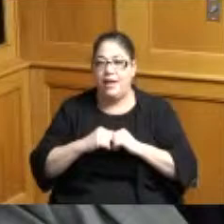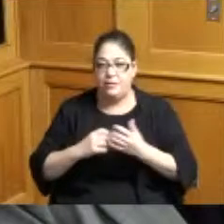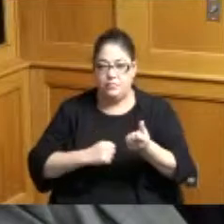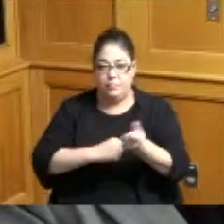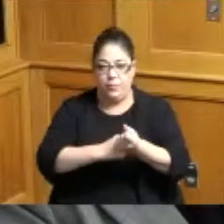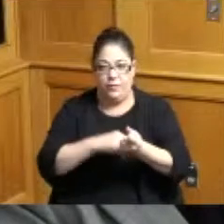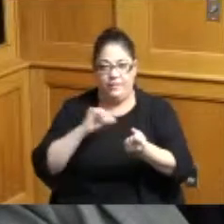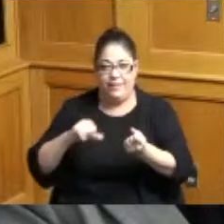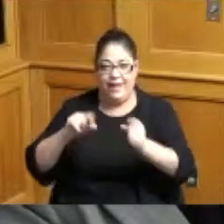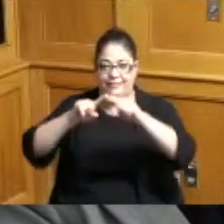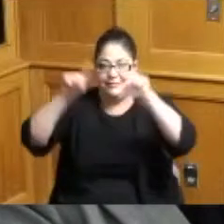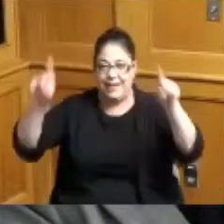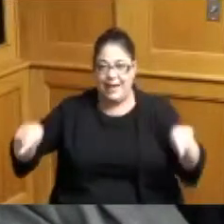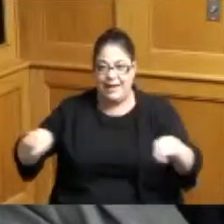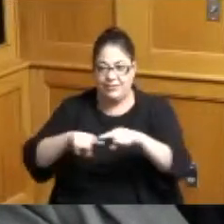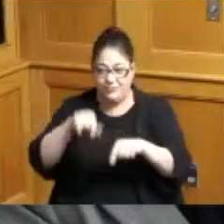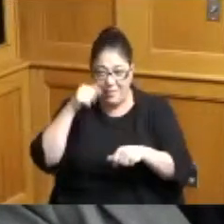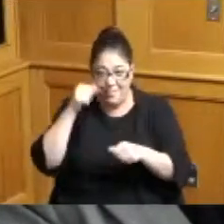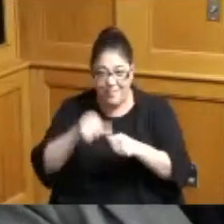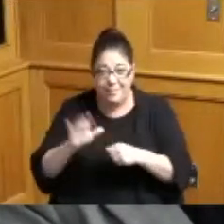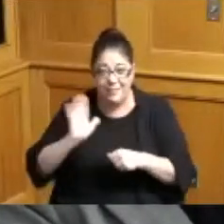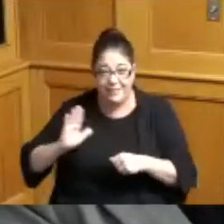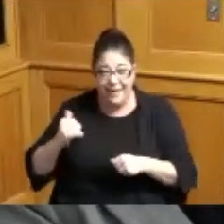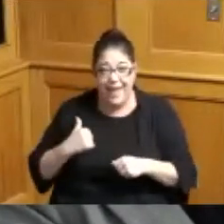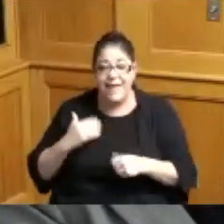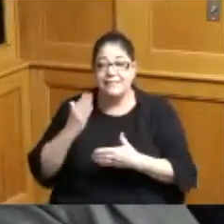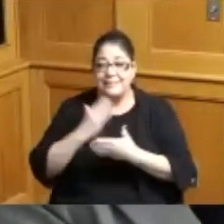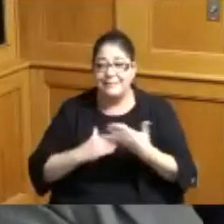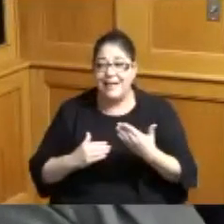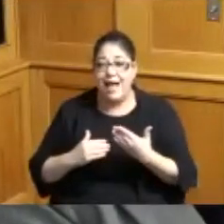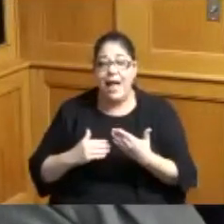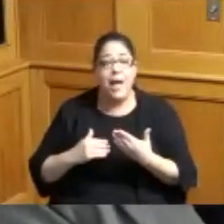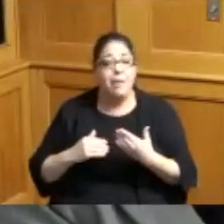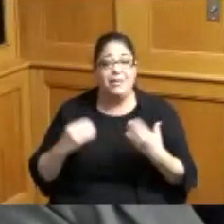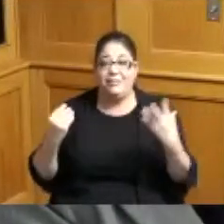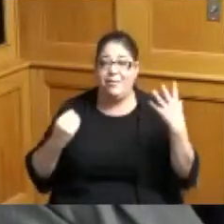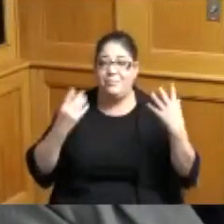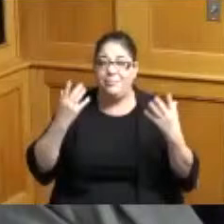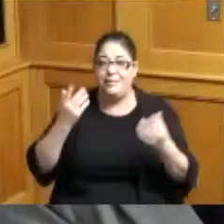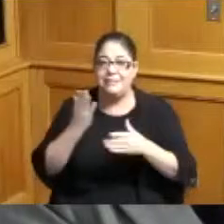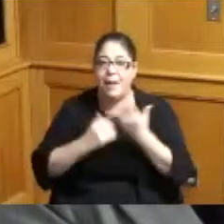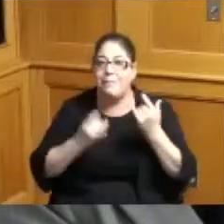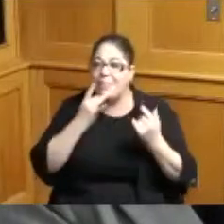but remember we had some signs that were they weren't working and you said they had some supply